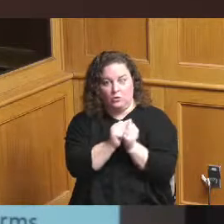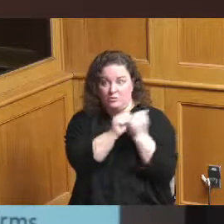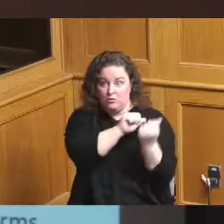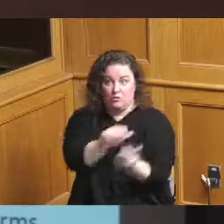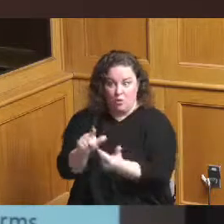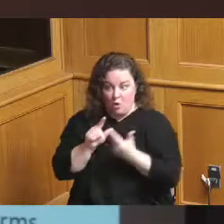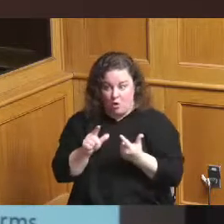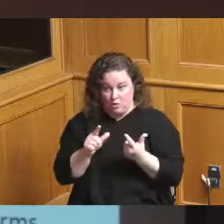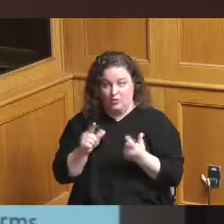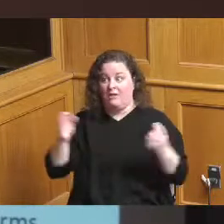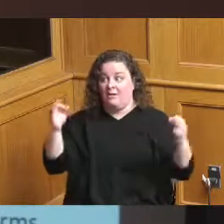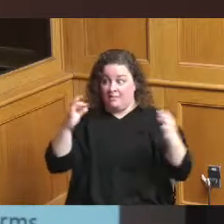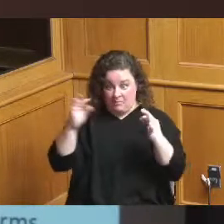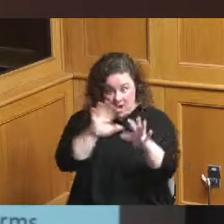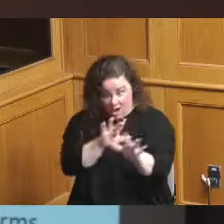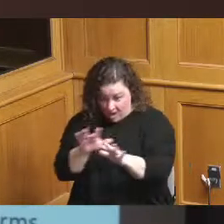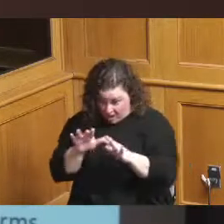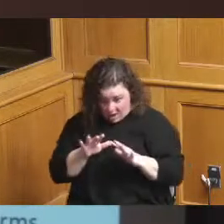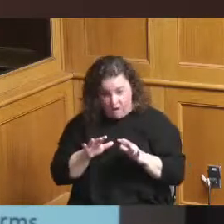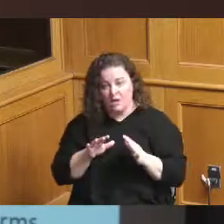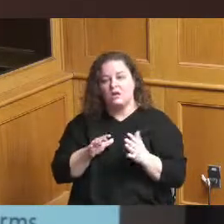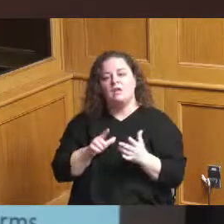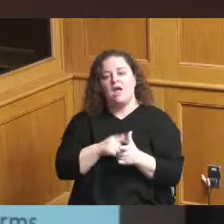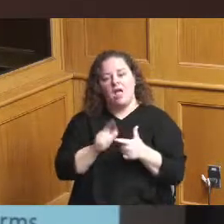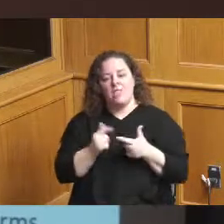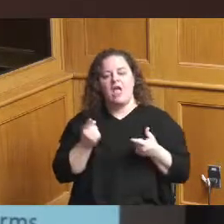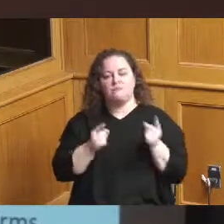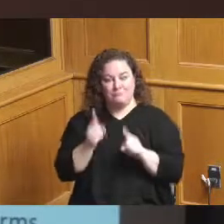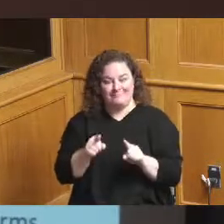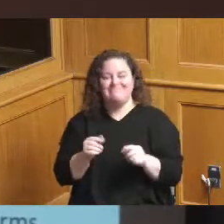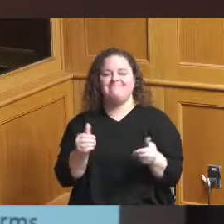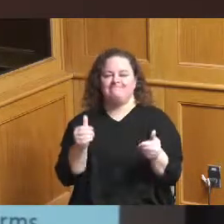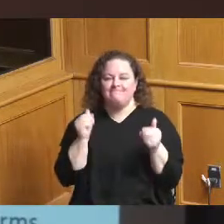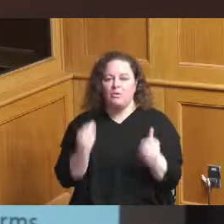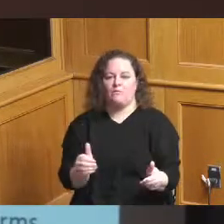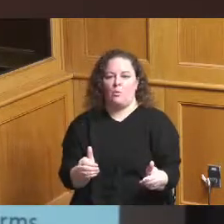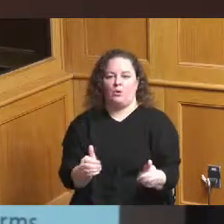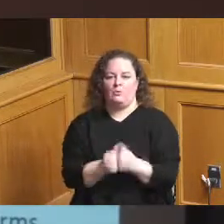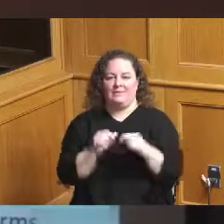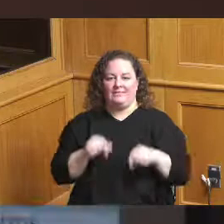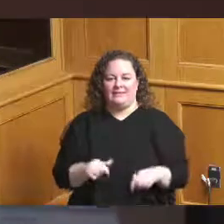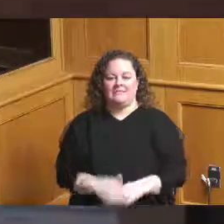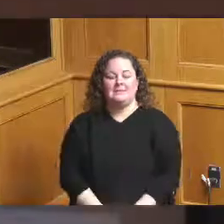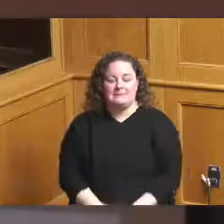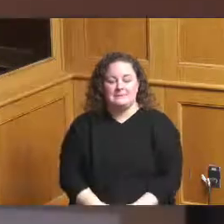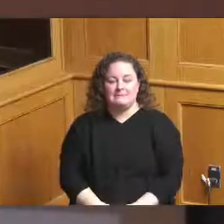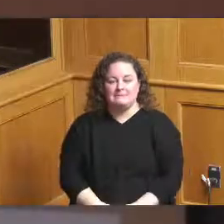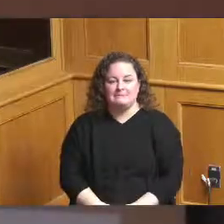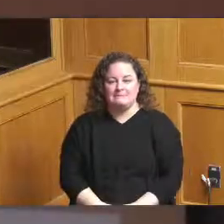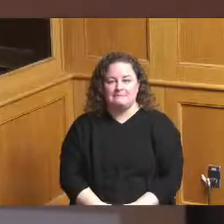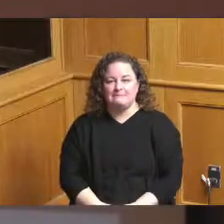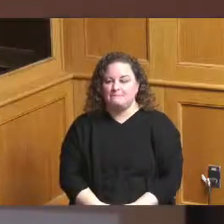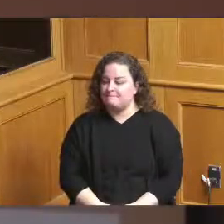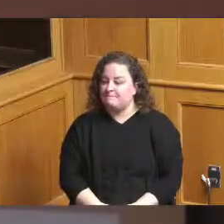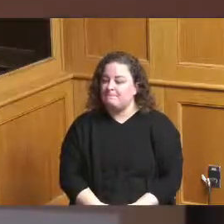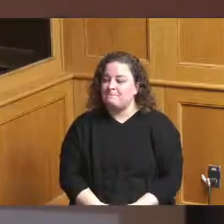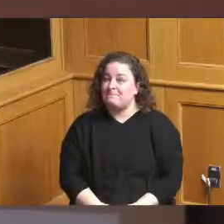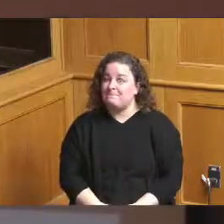present a plan back to everyone to move this thing forward it